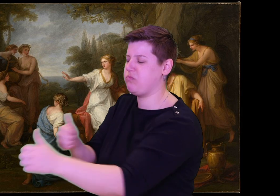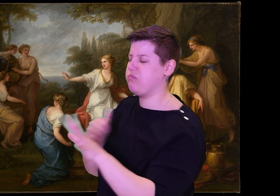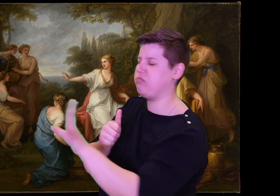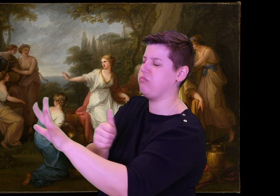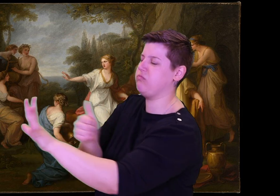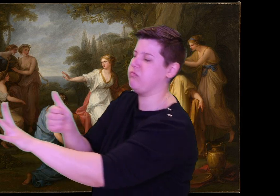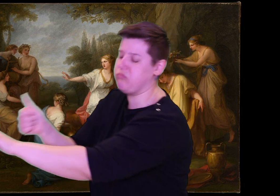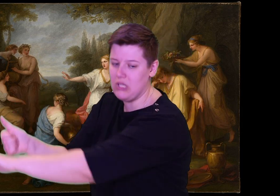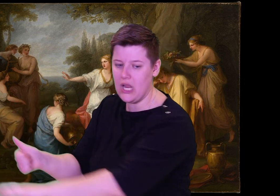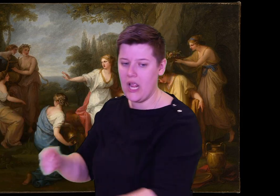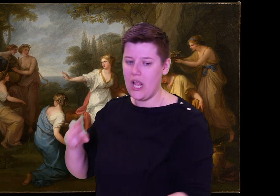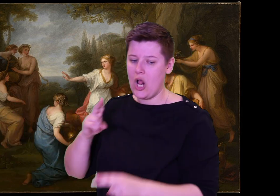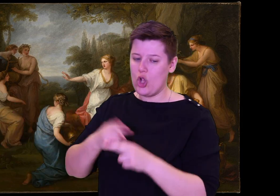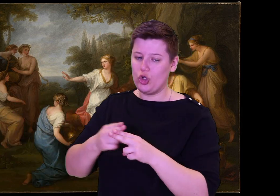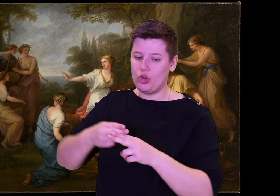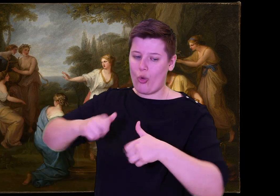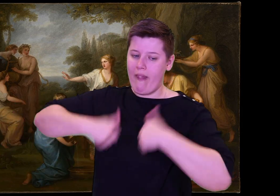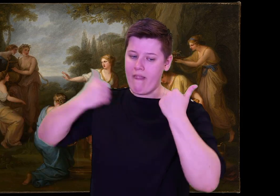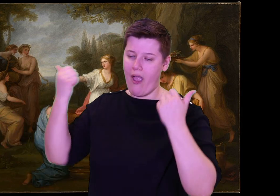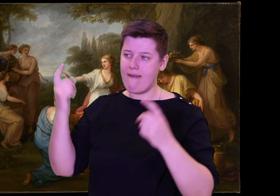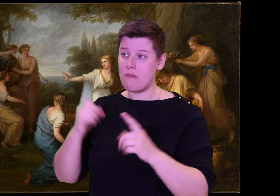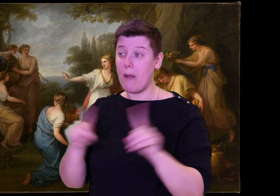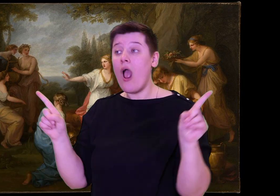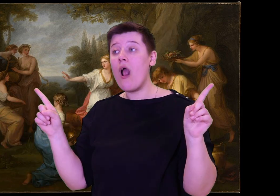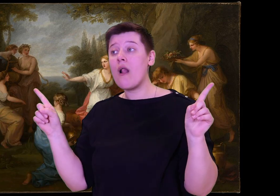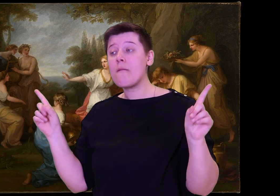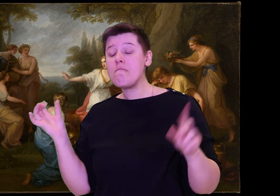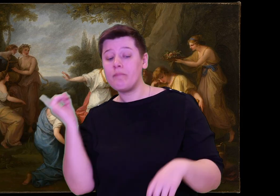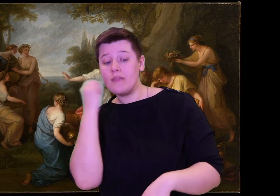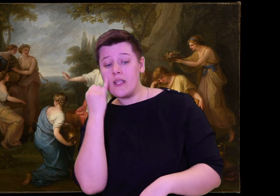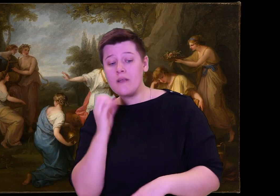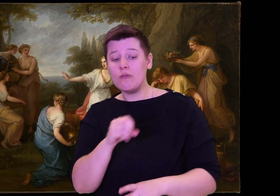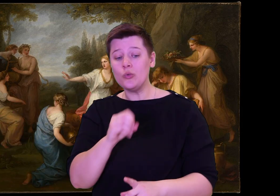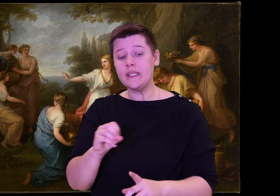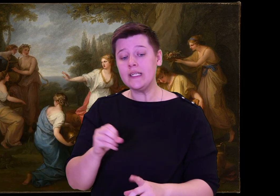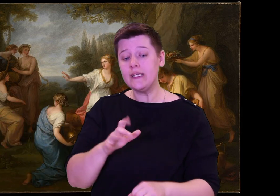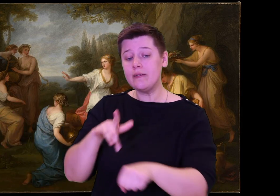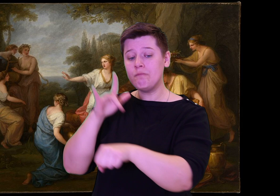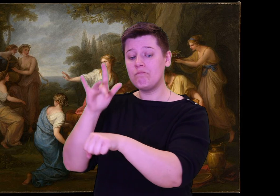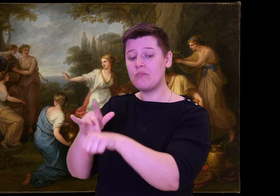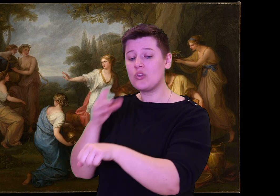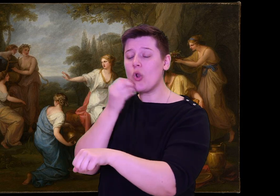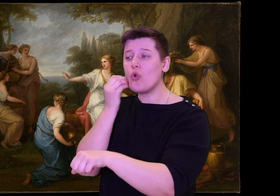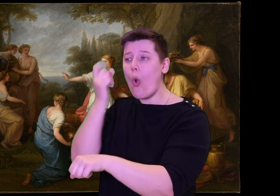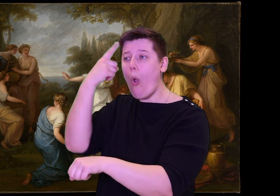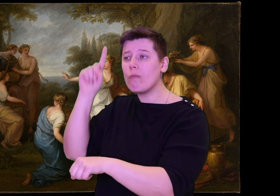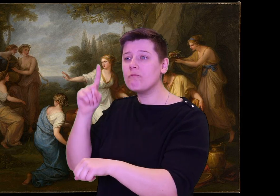in his hands, in shield and helmet, as when I first saw him!